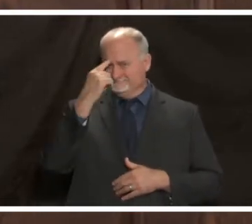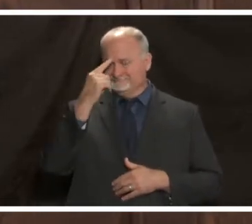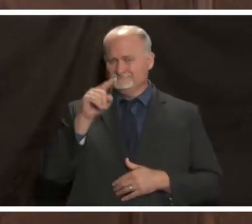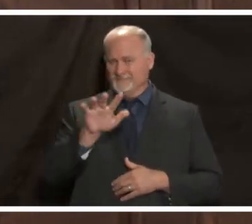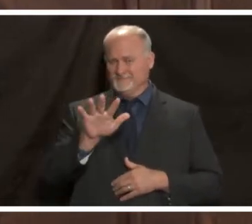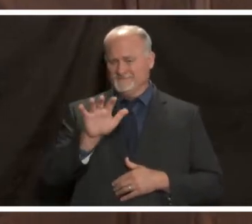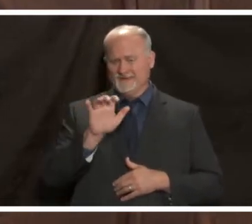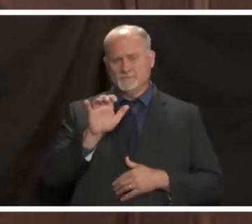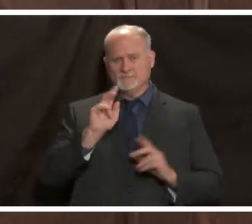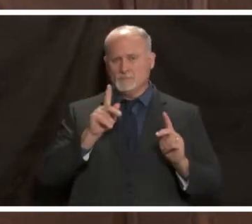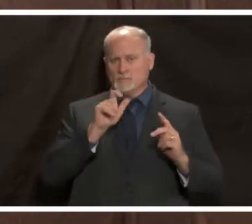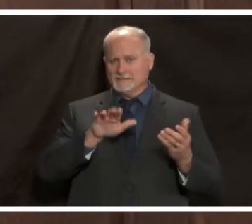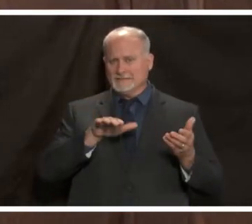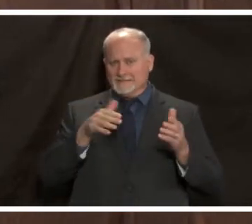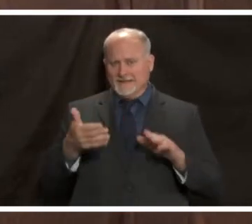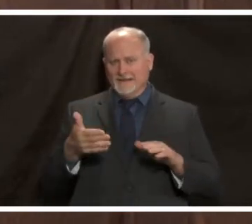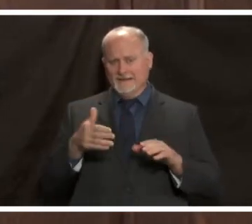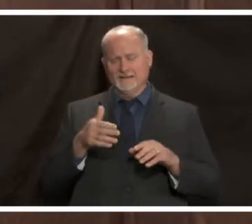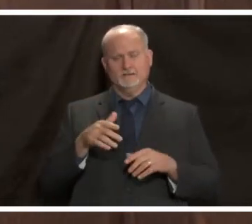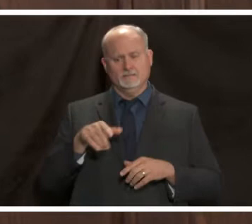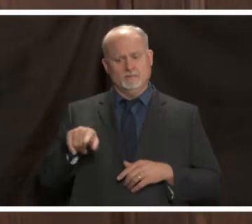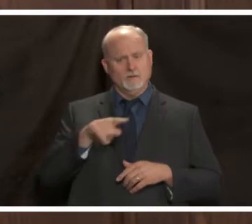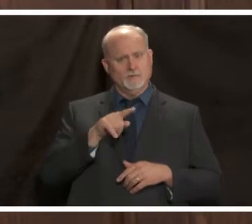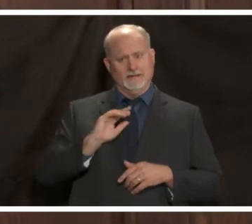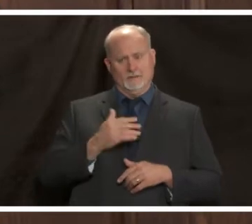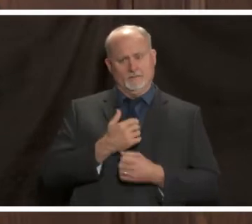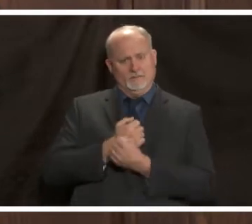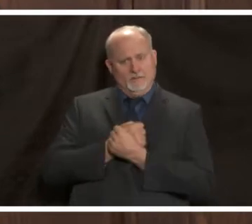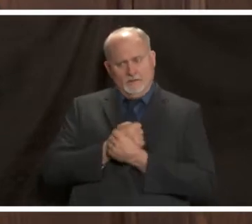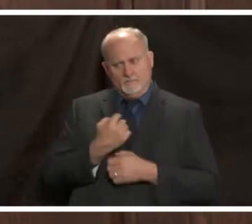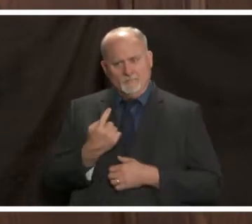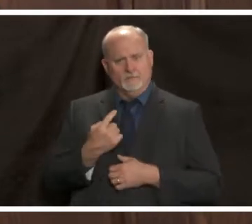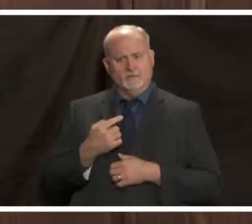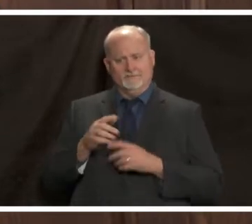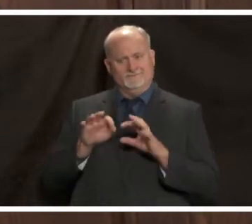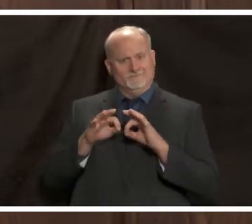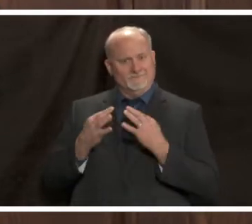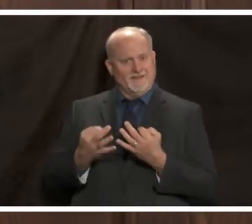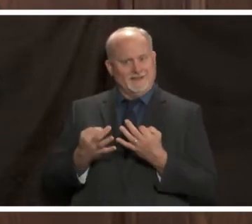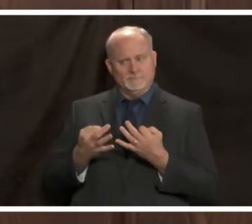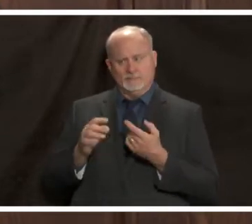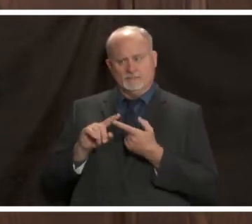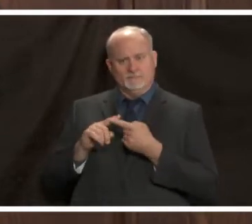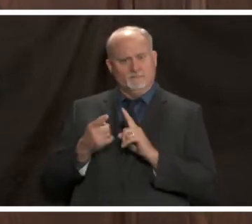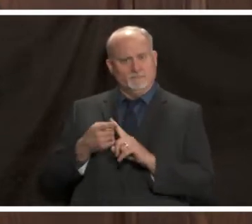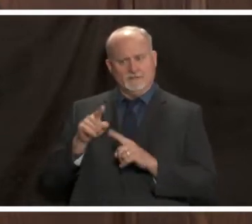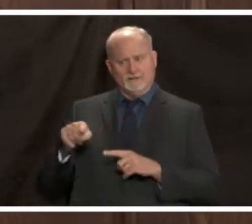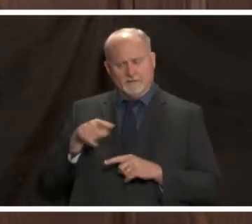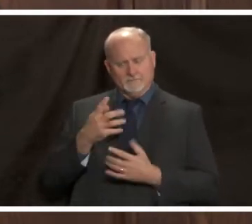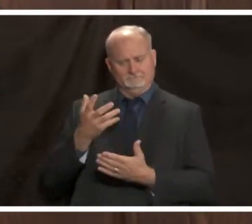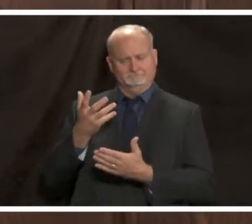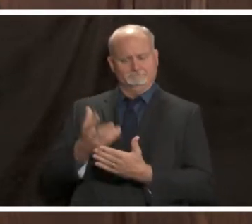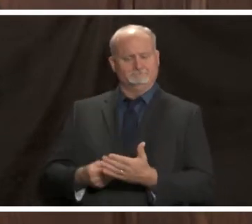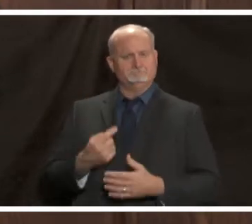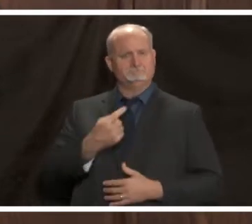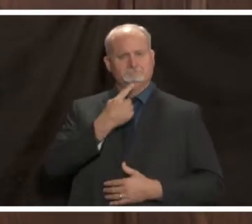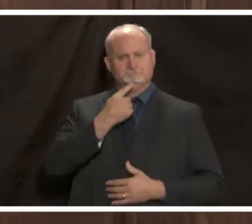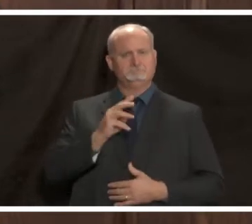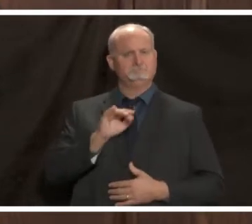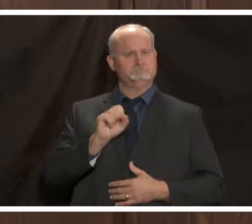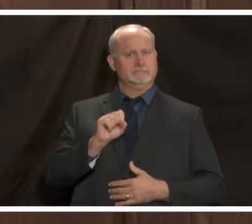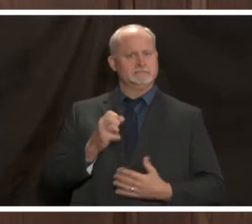these are people that are loved friends family members that will be missed is a really sad